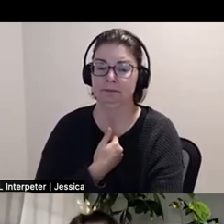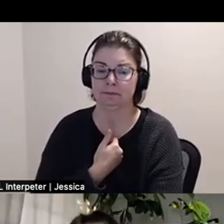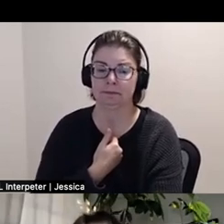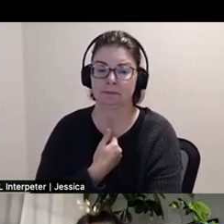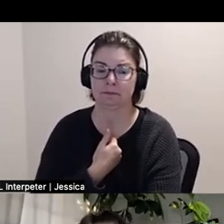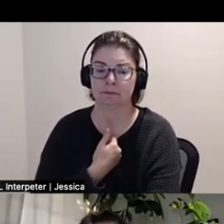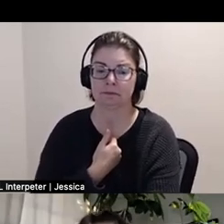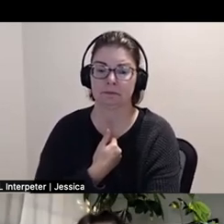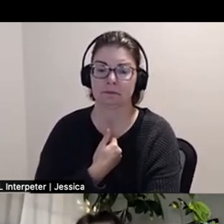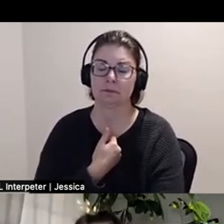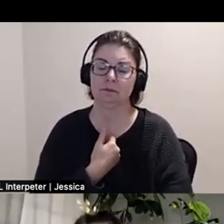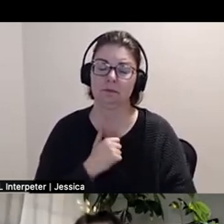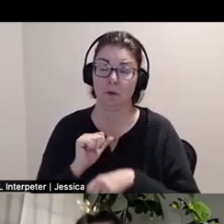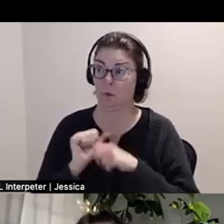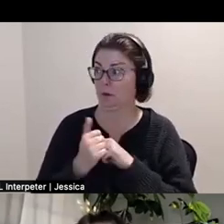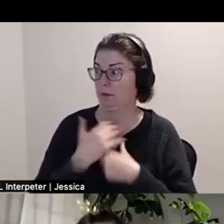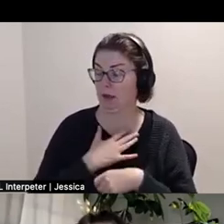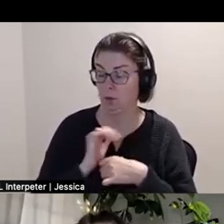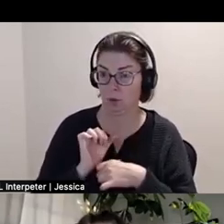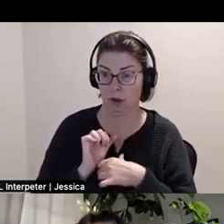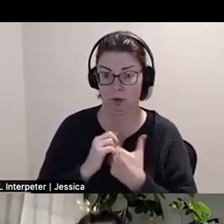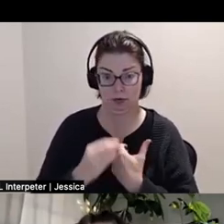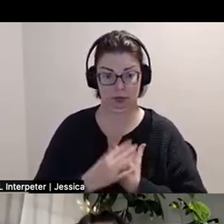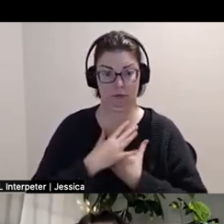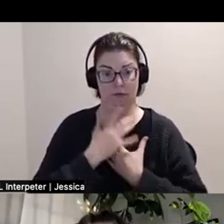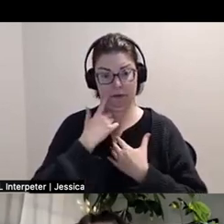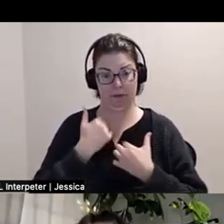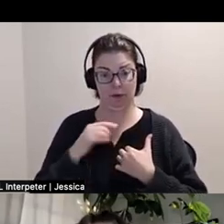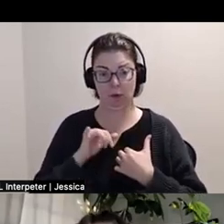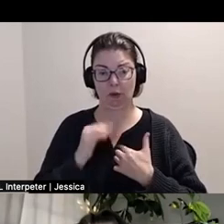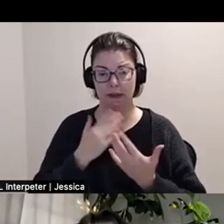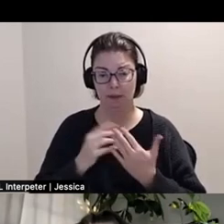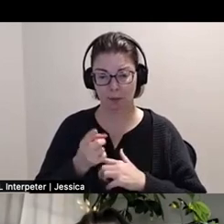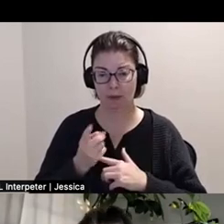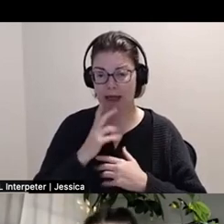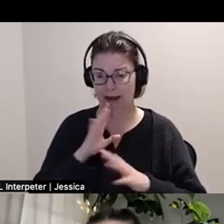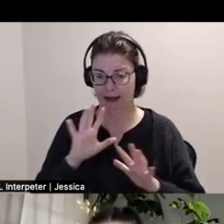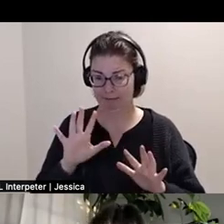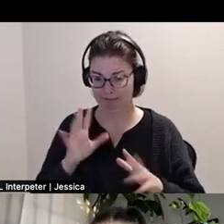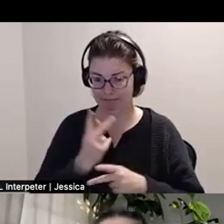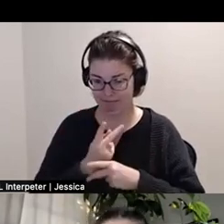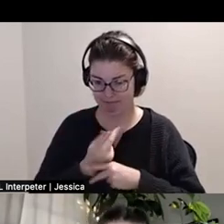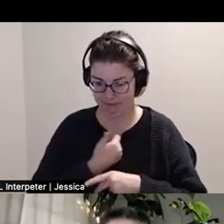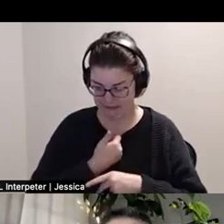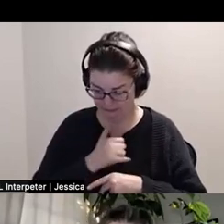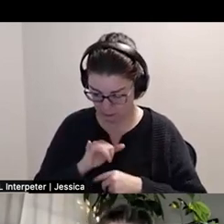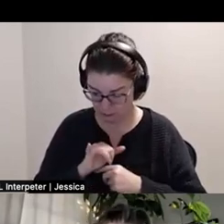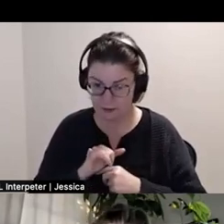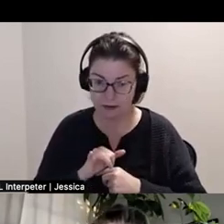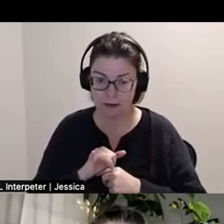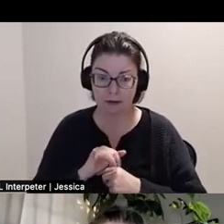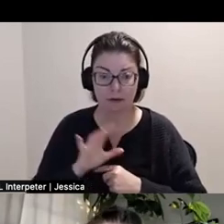nourishes me. There are moments where I have to take care of myself within that. And for me I've found that being the,